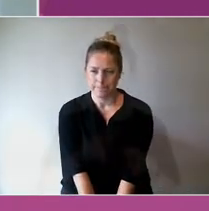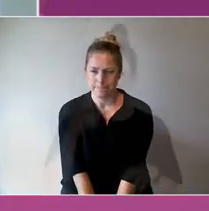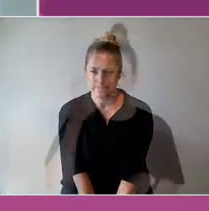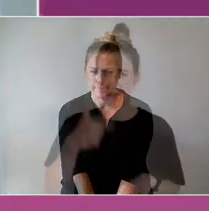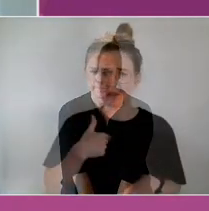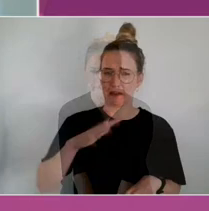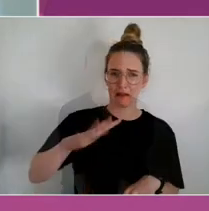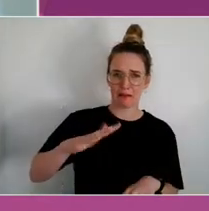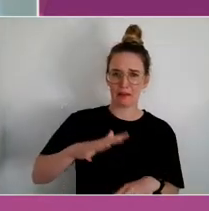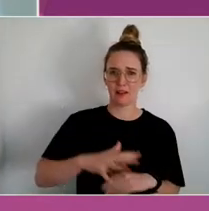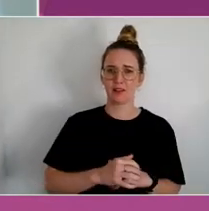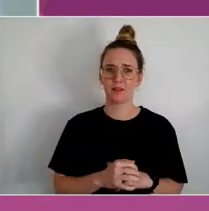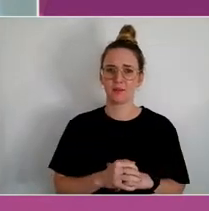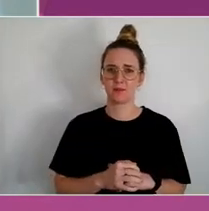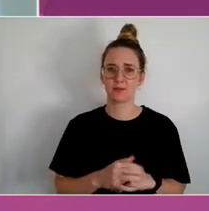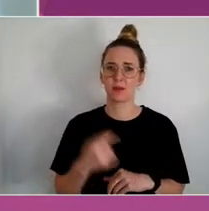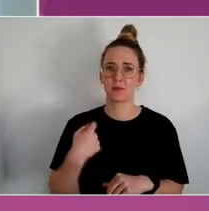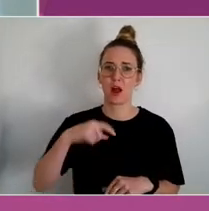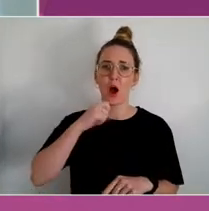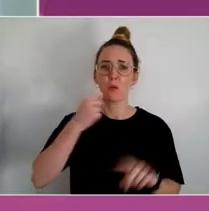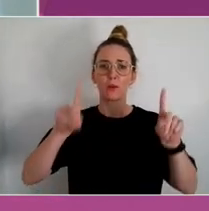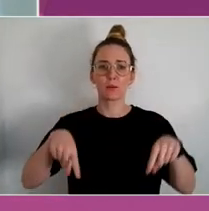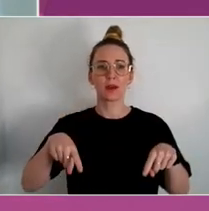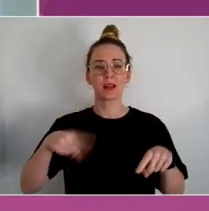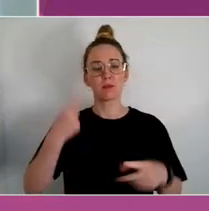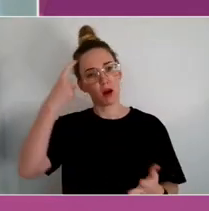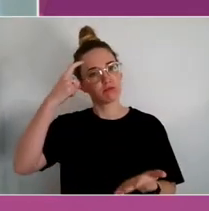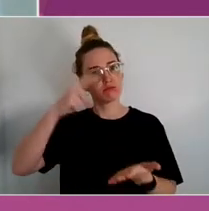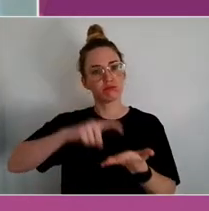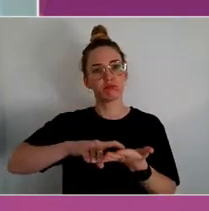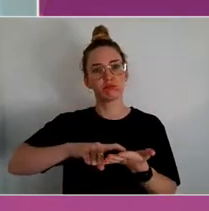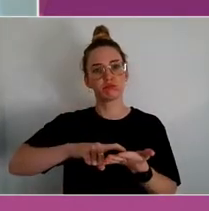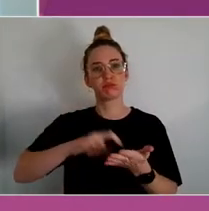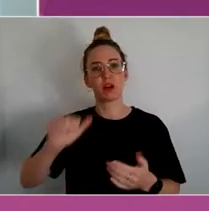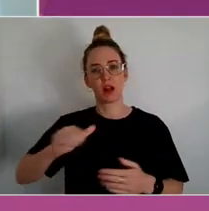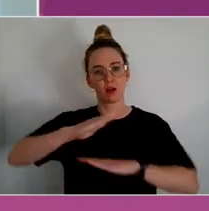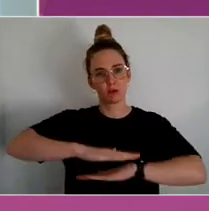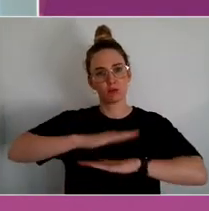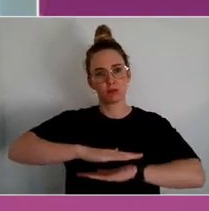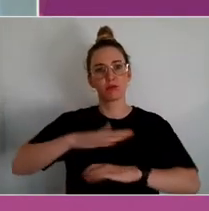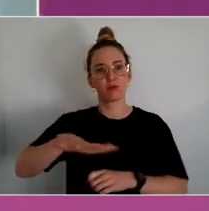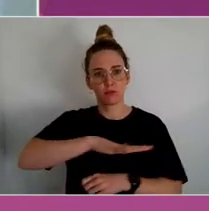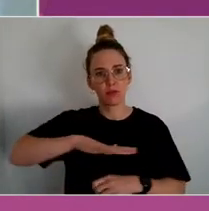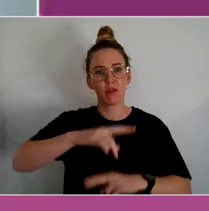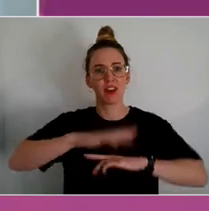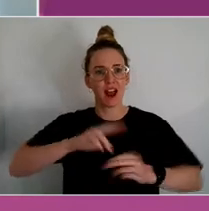I must begin by acknowledging the Wurundjeri people of the Kulin nations, and to pay my